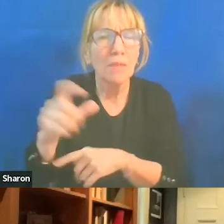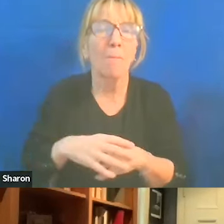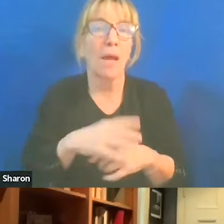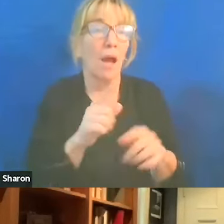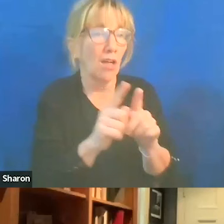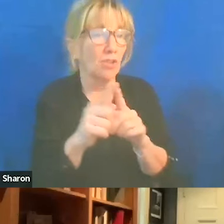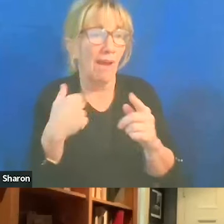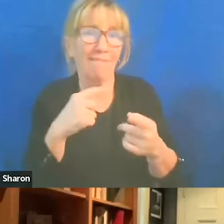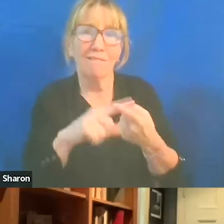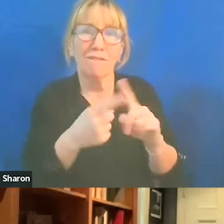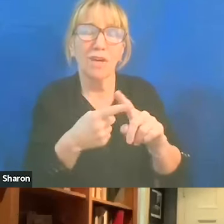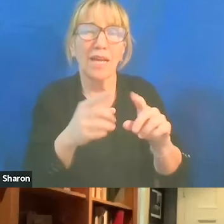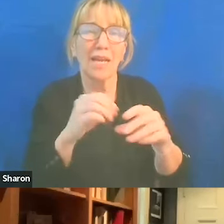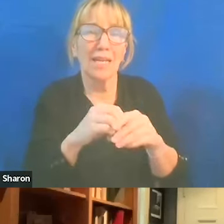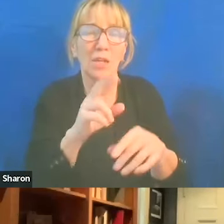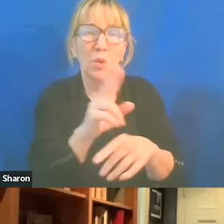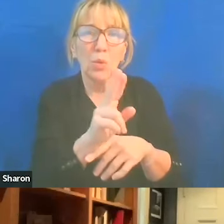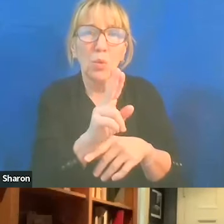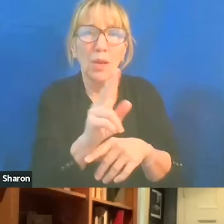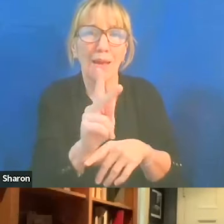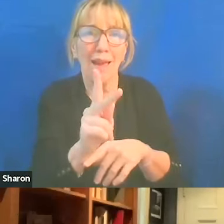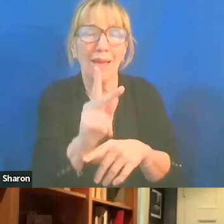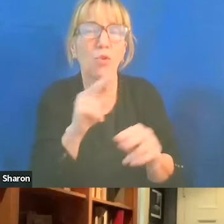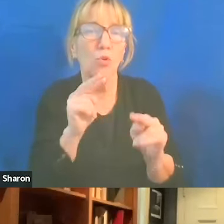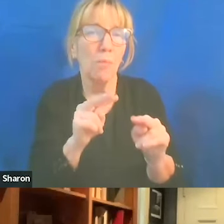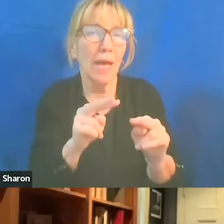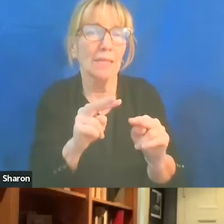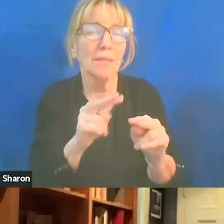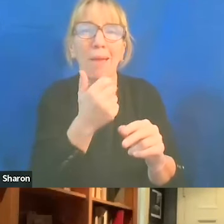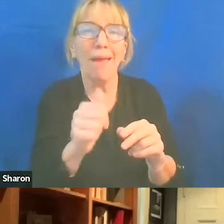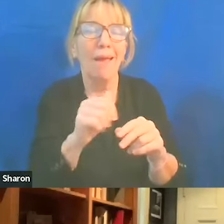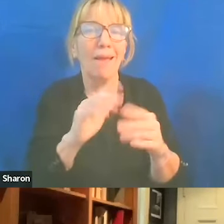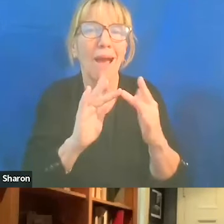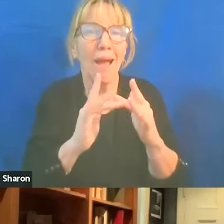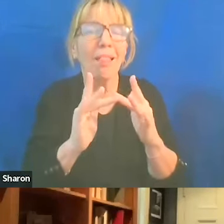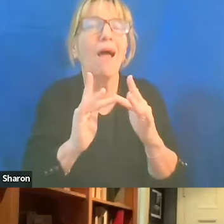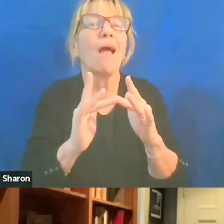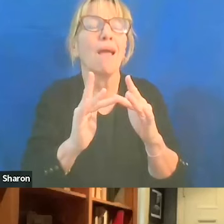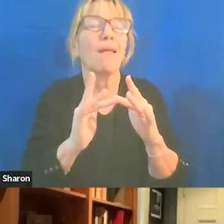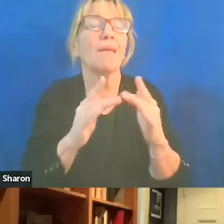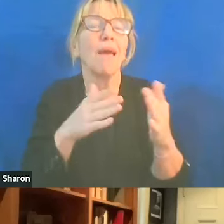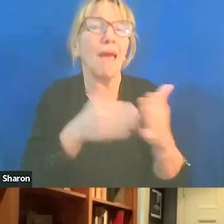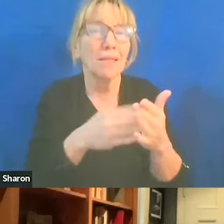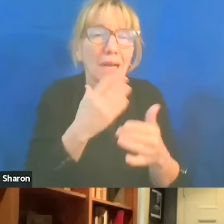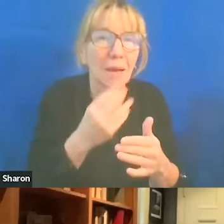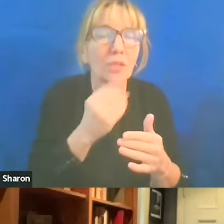who monitors online anti-Semitism and Islamophobia, both, of course, have spiked tremendously.